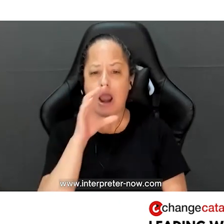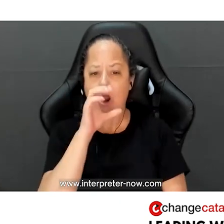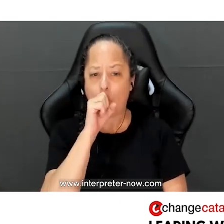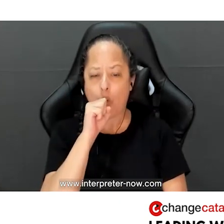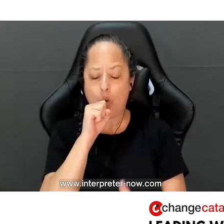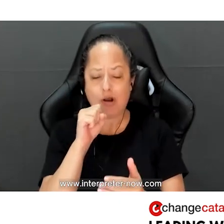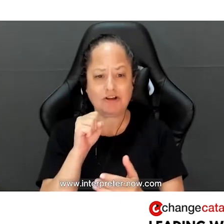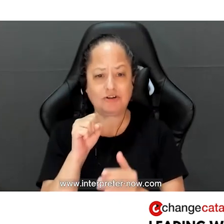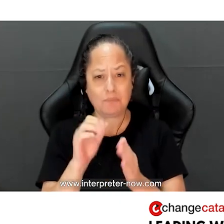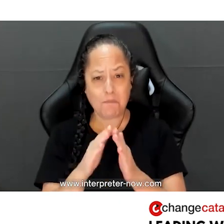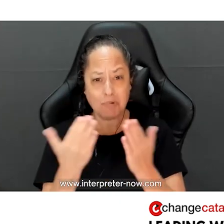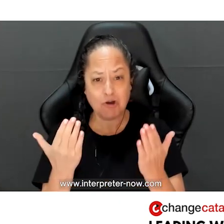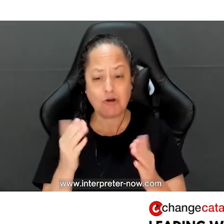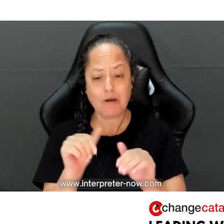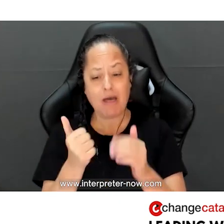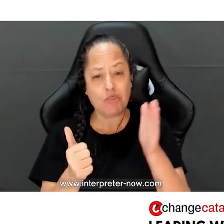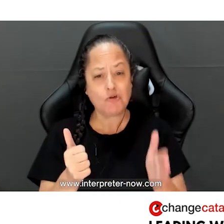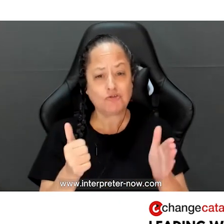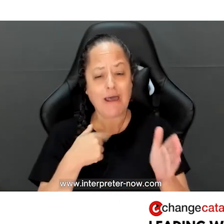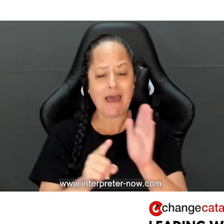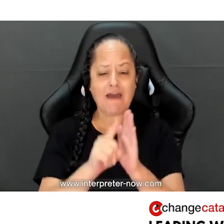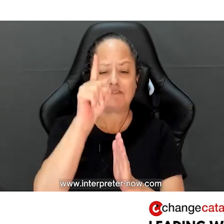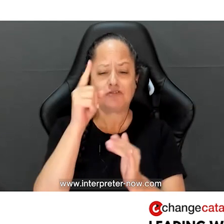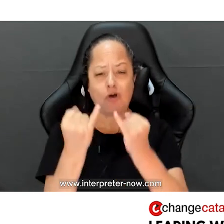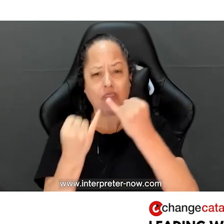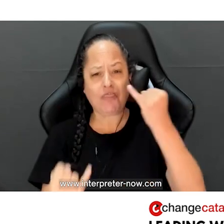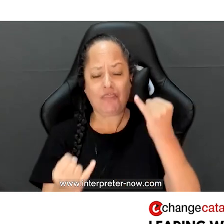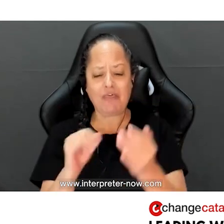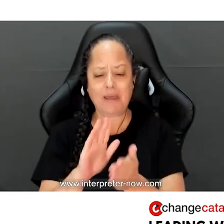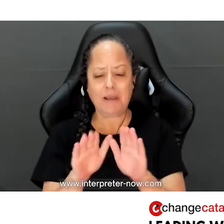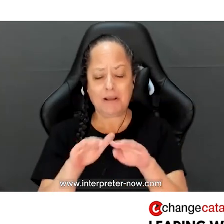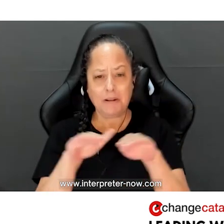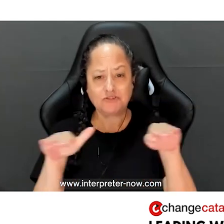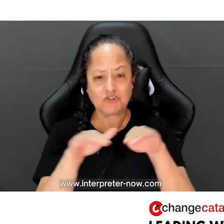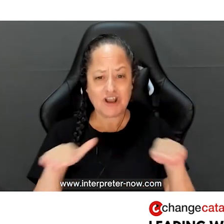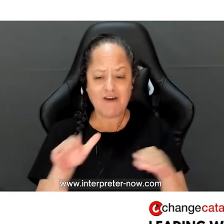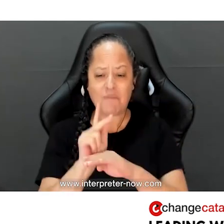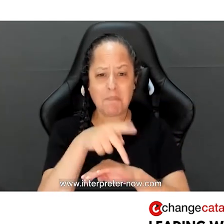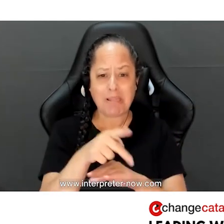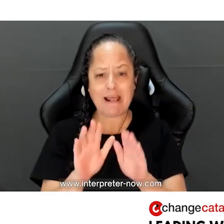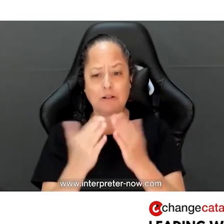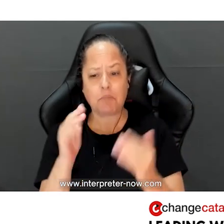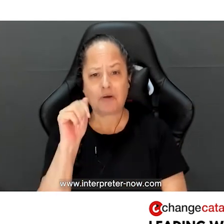a bright orange cover. On the other side, I have a tall thin bookshelf with some plants and books on it.